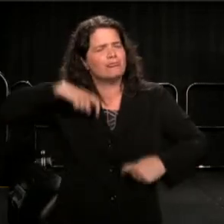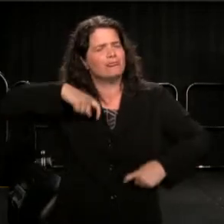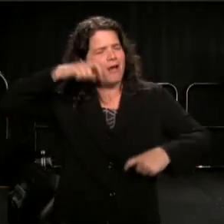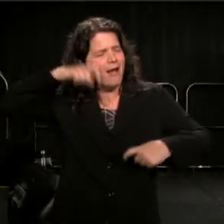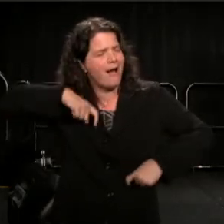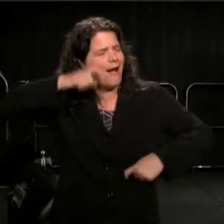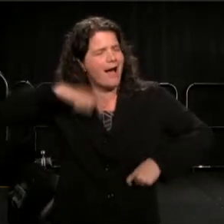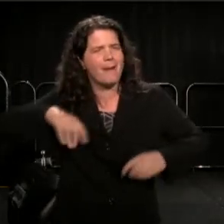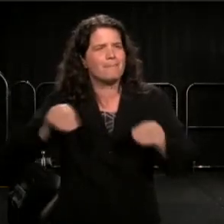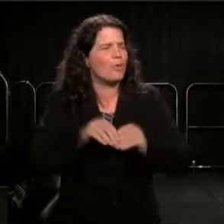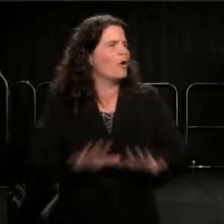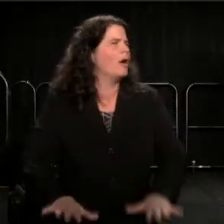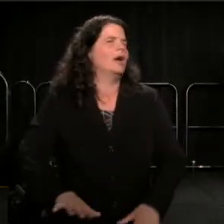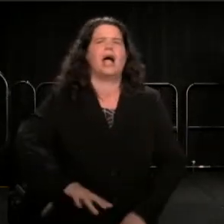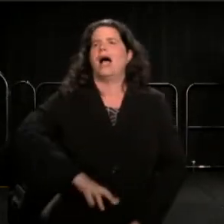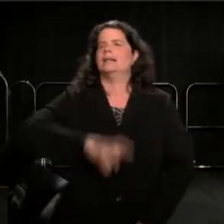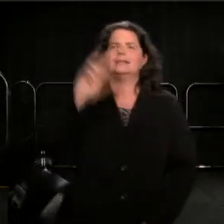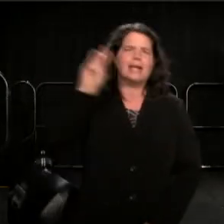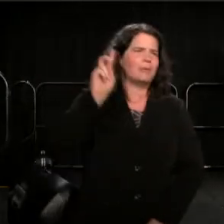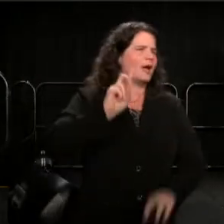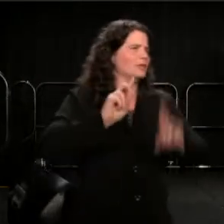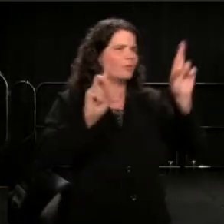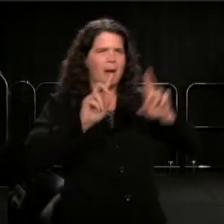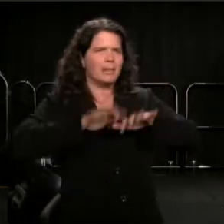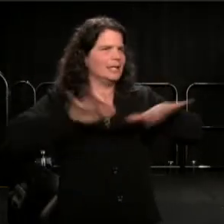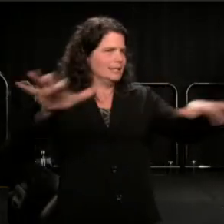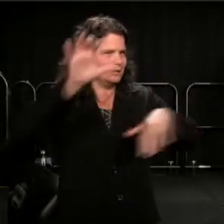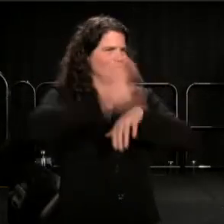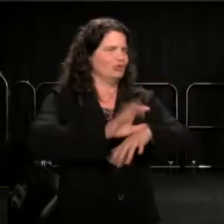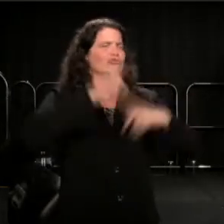You had Democrats and Republicans, in the church, crying.